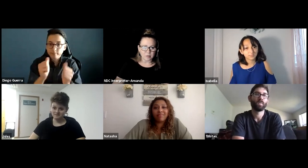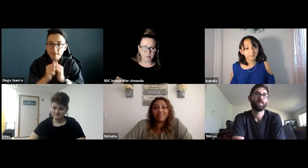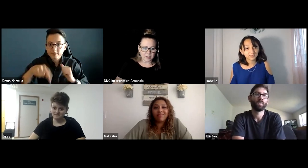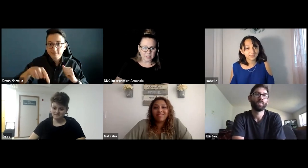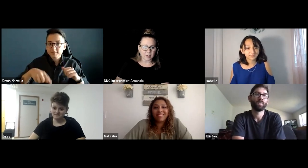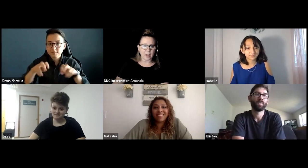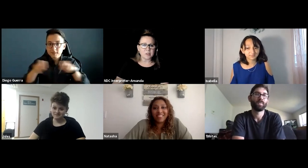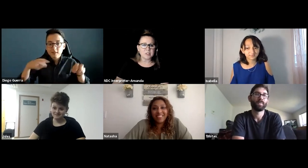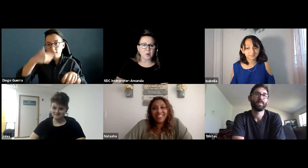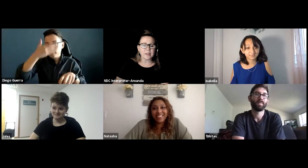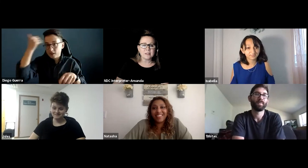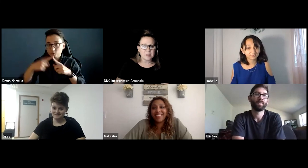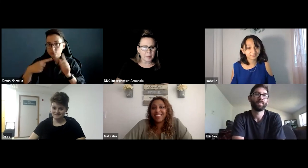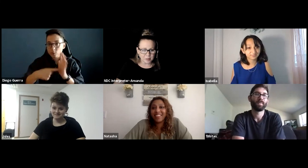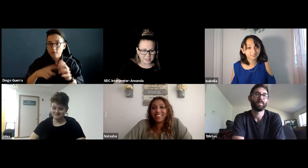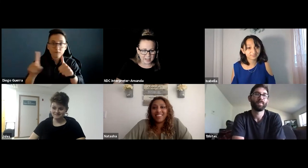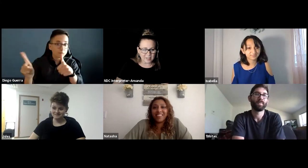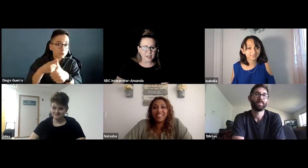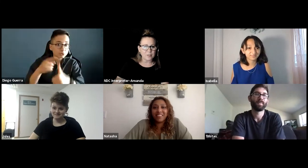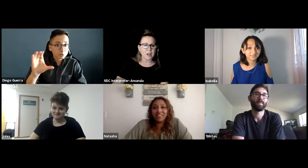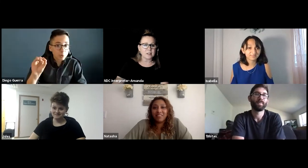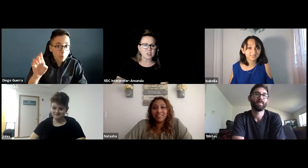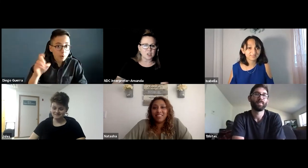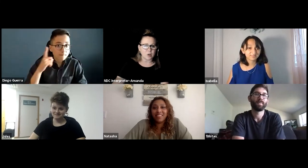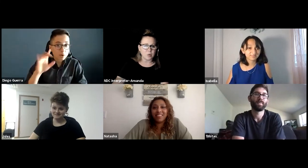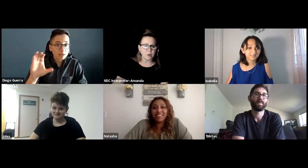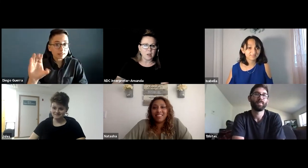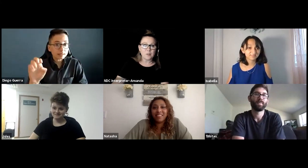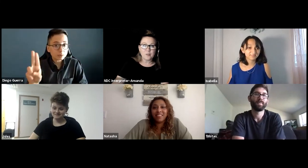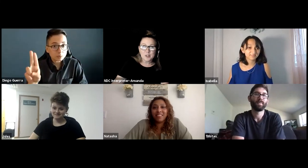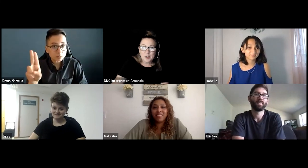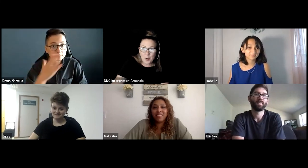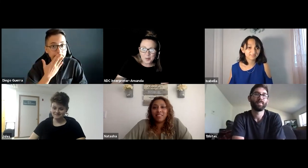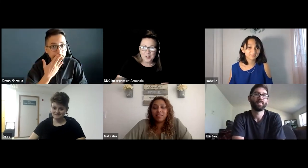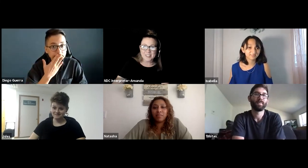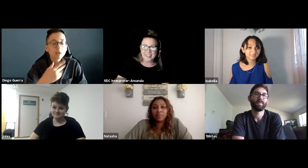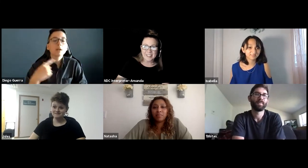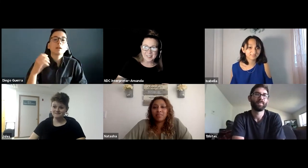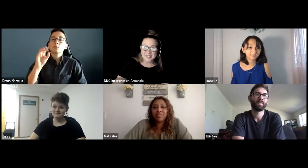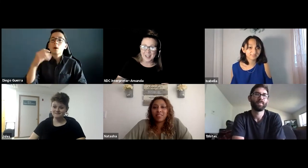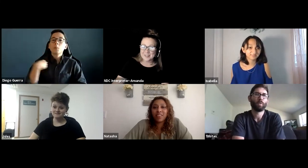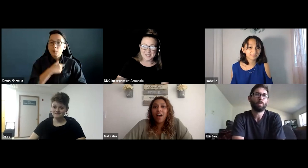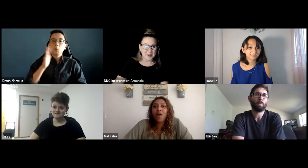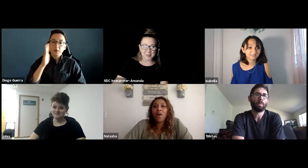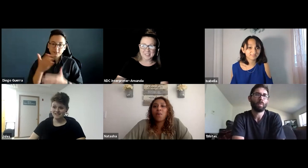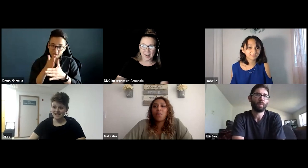very sorry I was so into the panel today that I forgot to show the first code for CEU's, I'm so sorry.